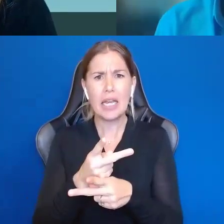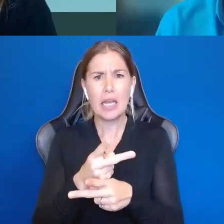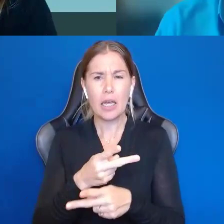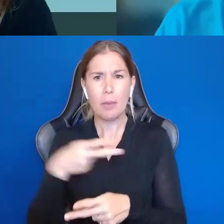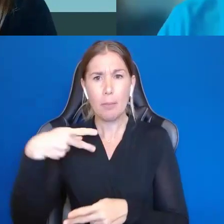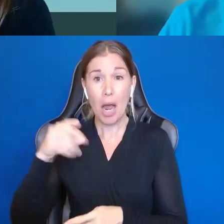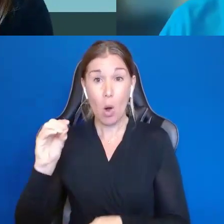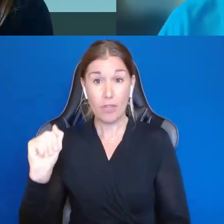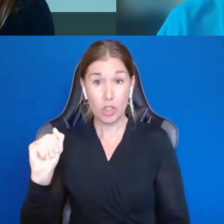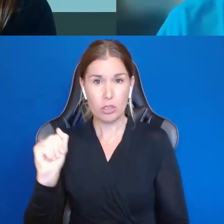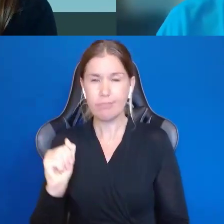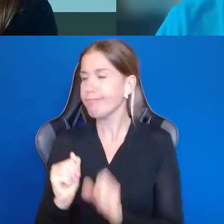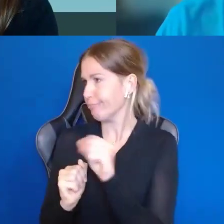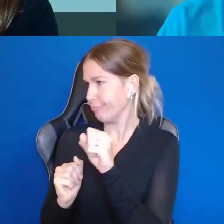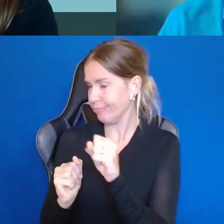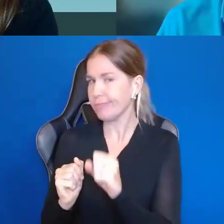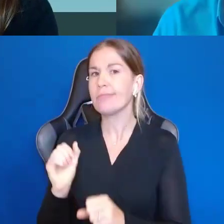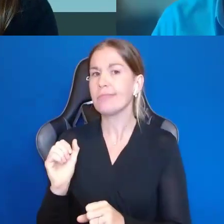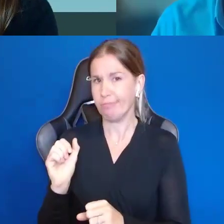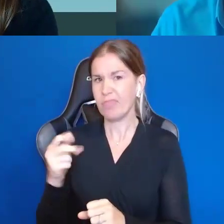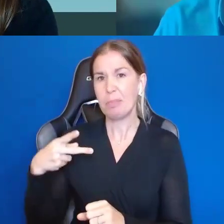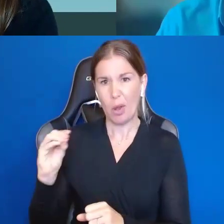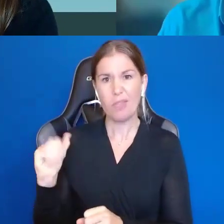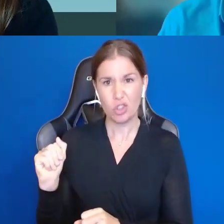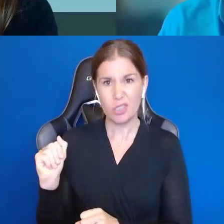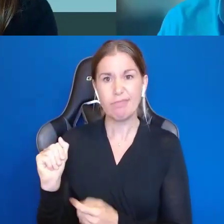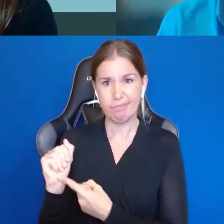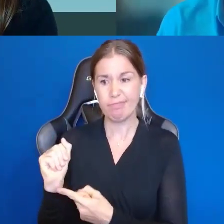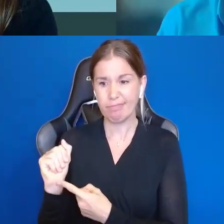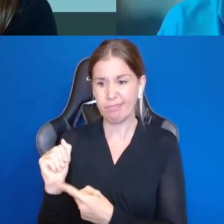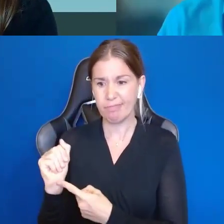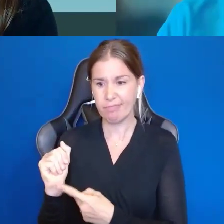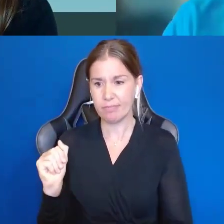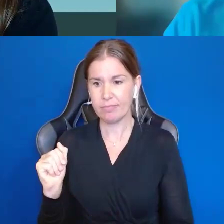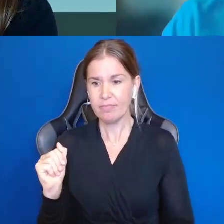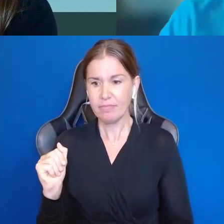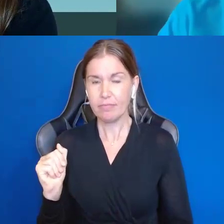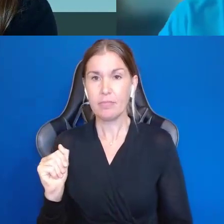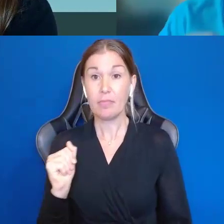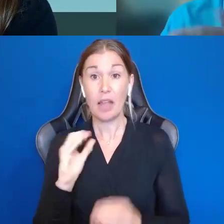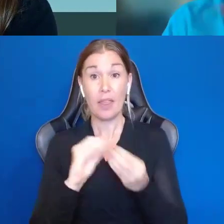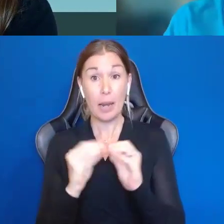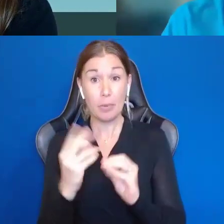favorites is the Power of Attorney. The number two reason I hear for guardianship after safety